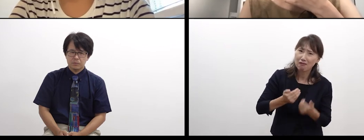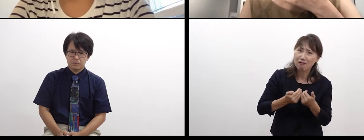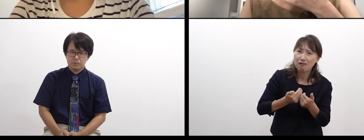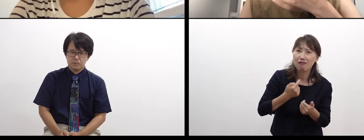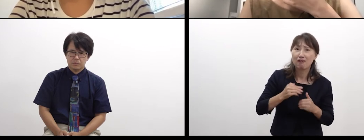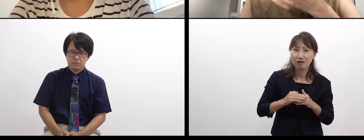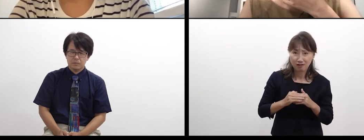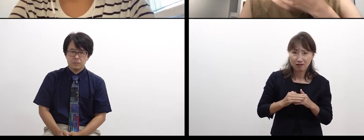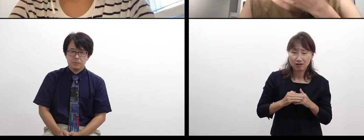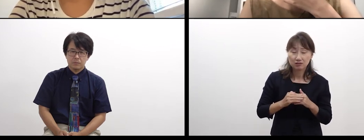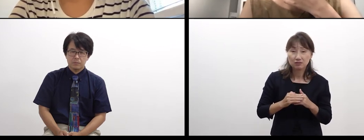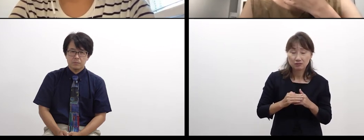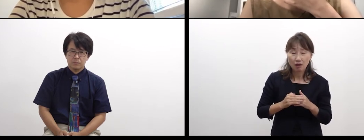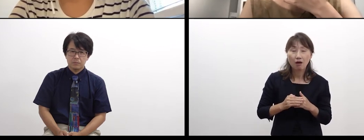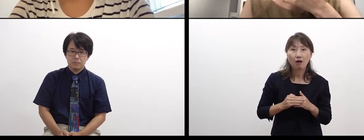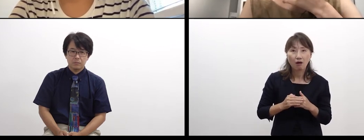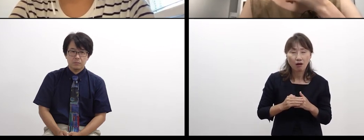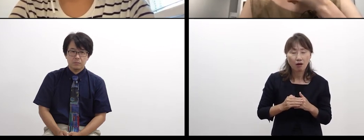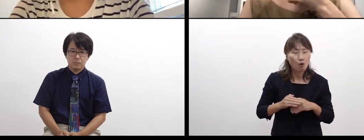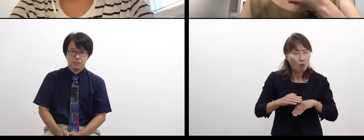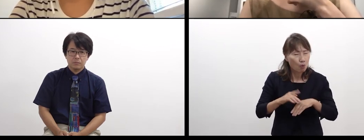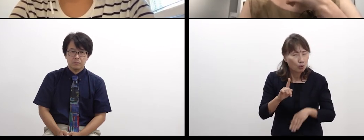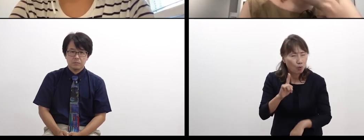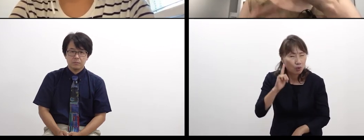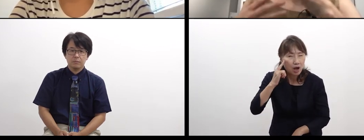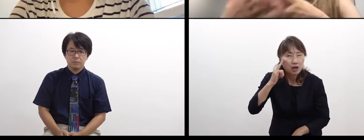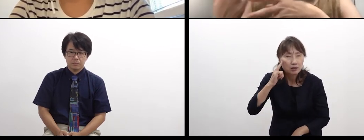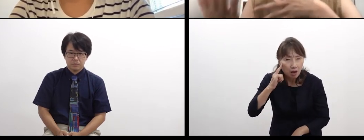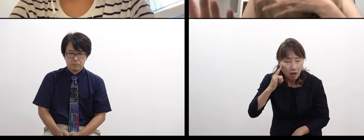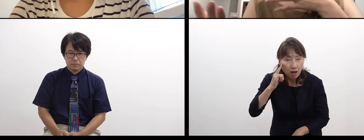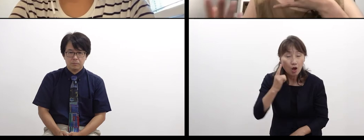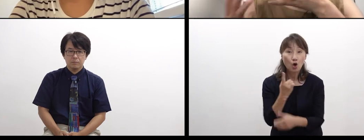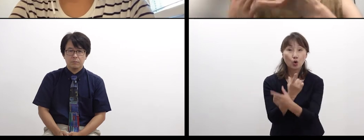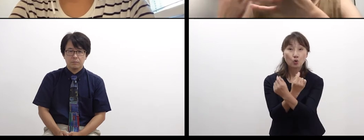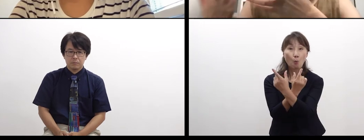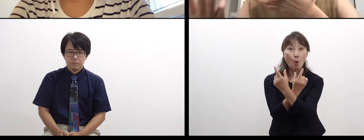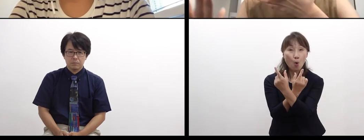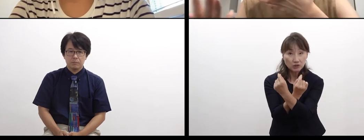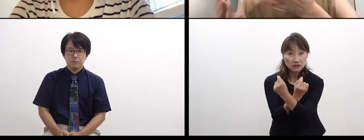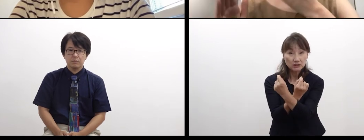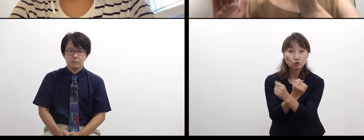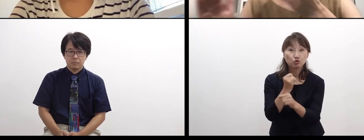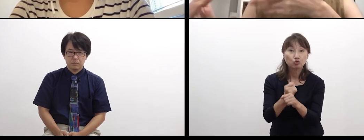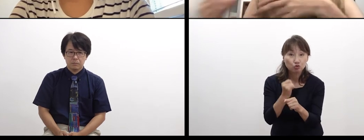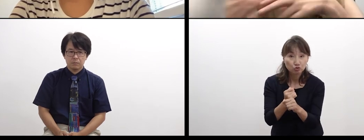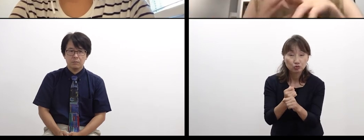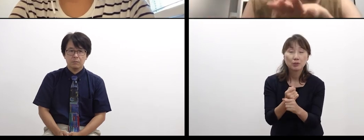About opening many circuits to create something together or to understand each other